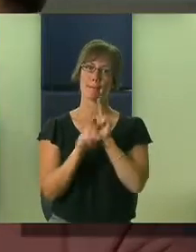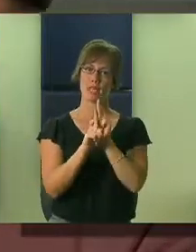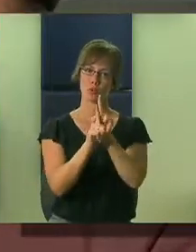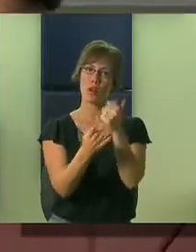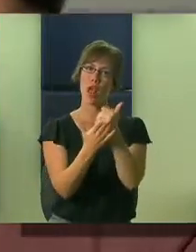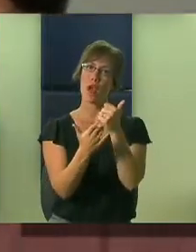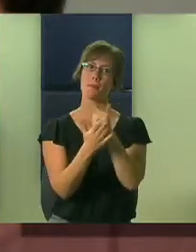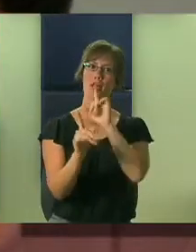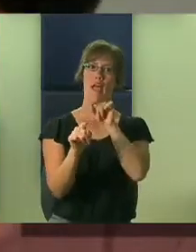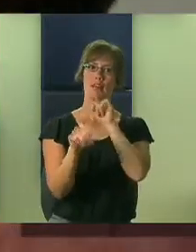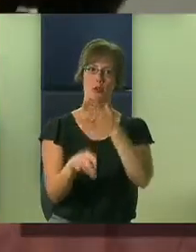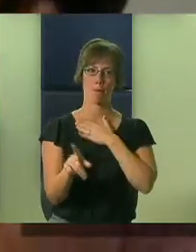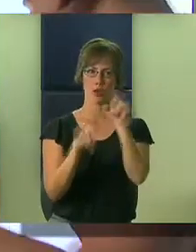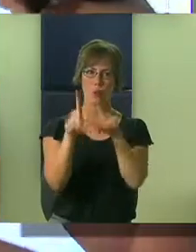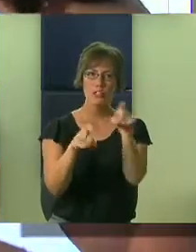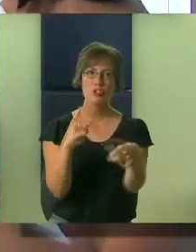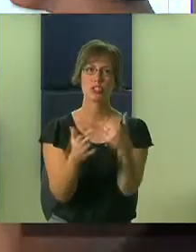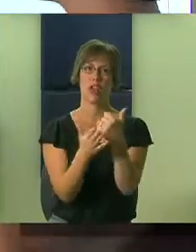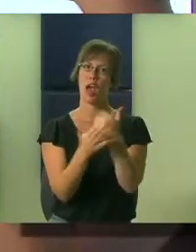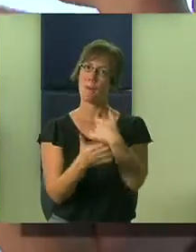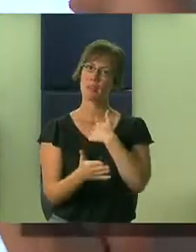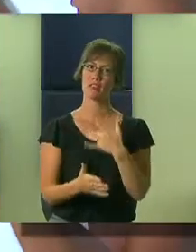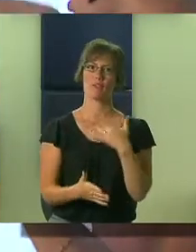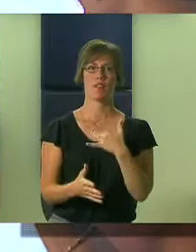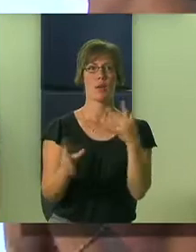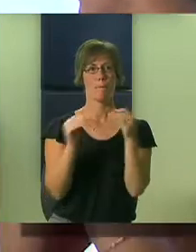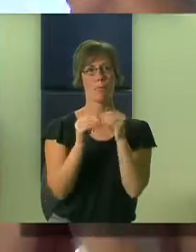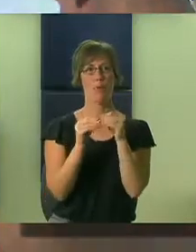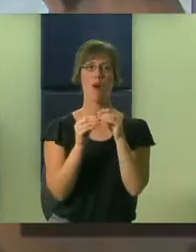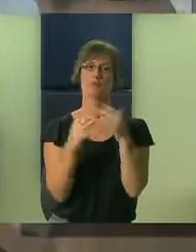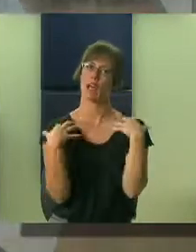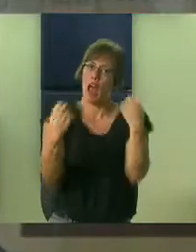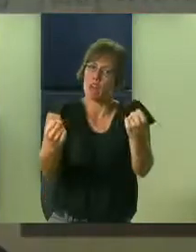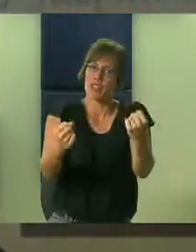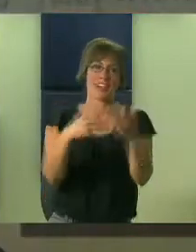never had a student with a behavior problem before. And first of all, she answered all